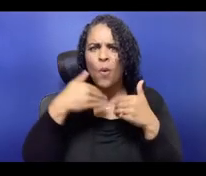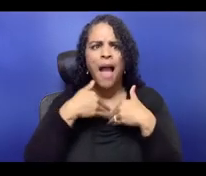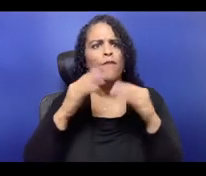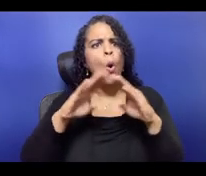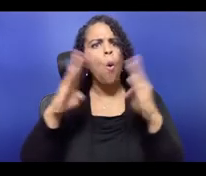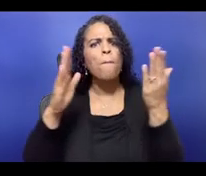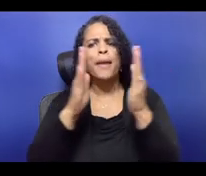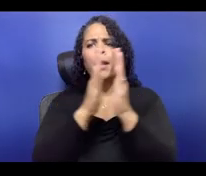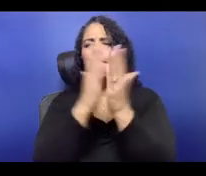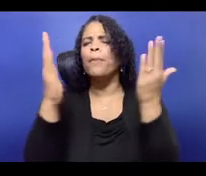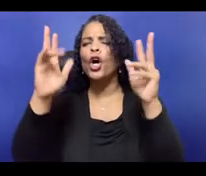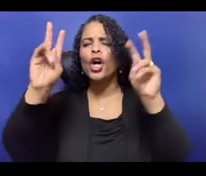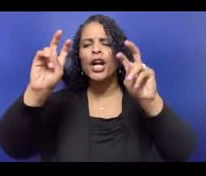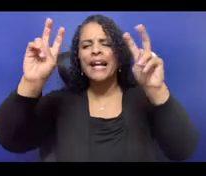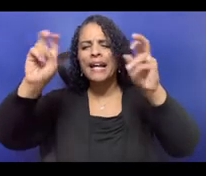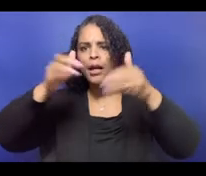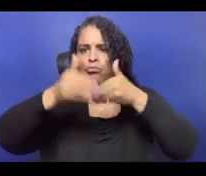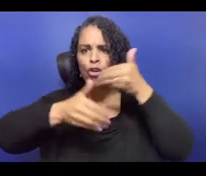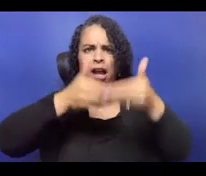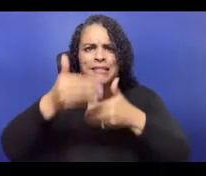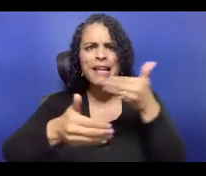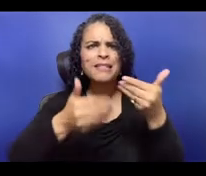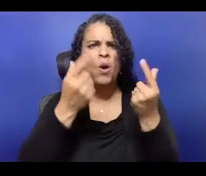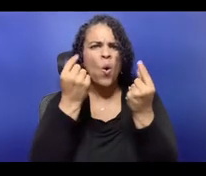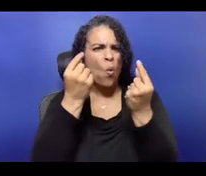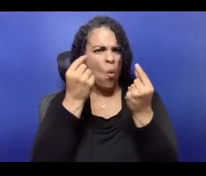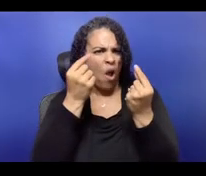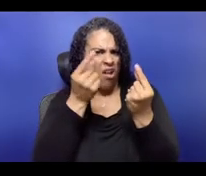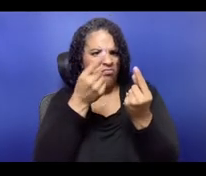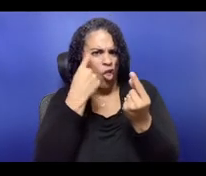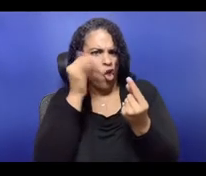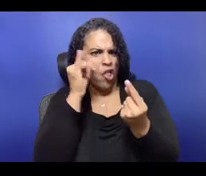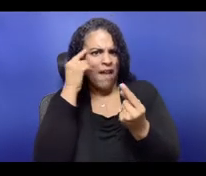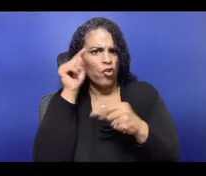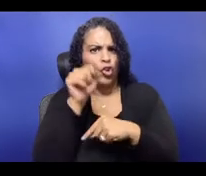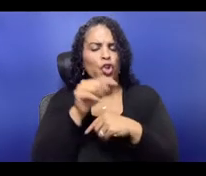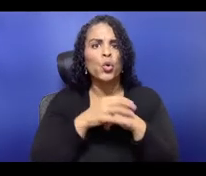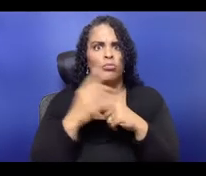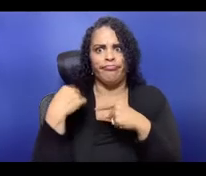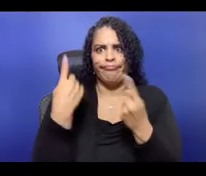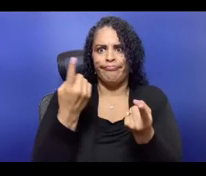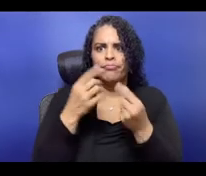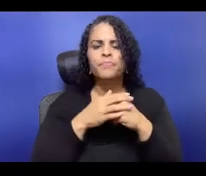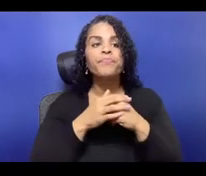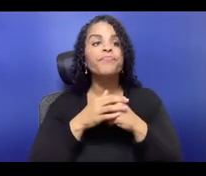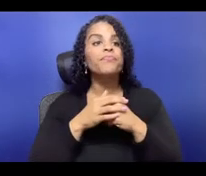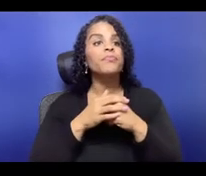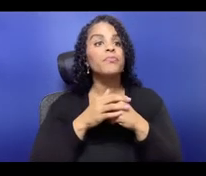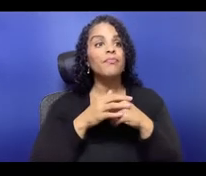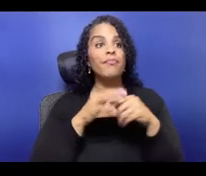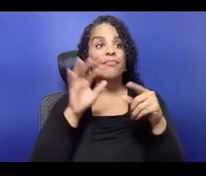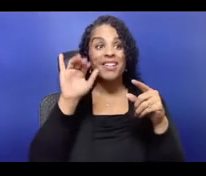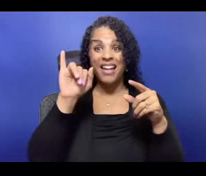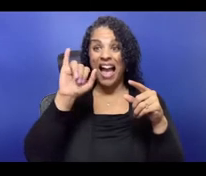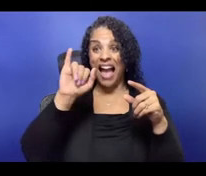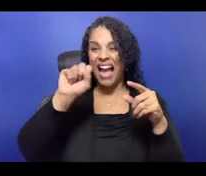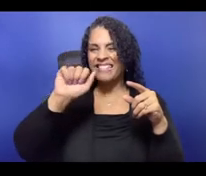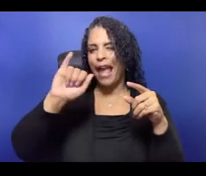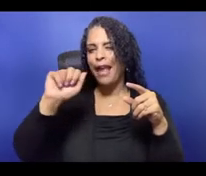is who has the protections and the benefits that go along with being an employee and not a temporary independent contractor